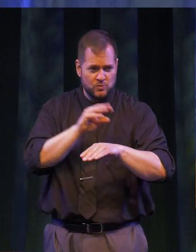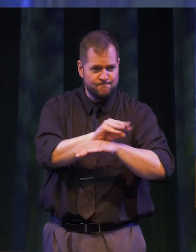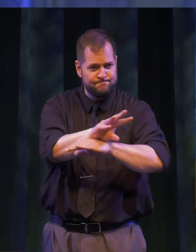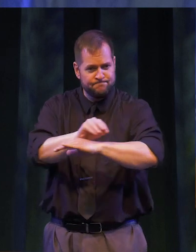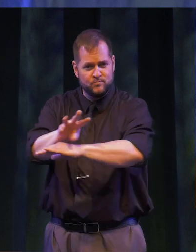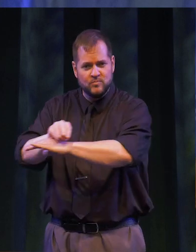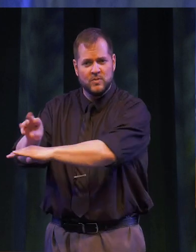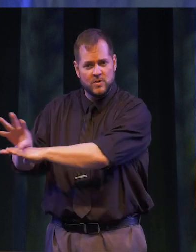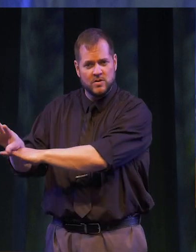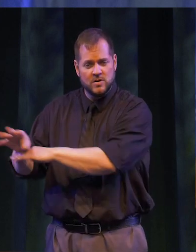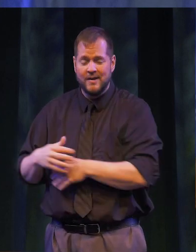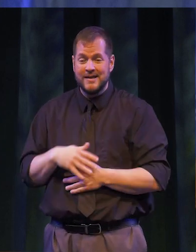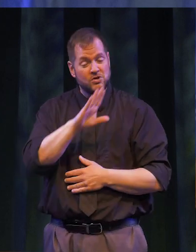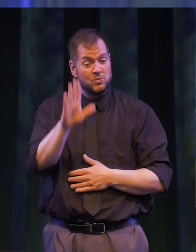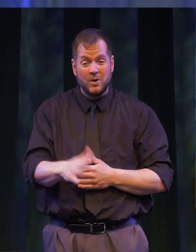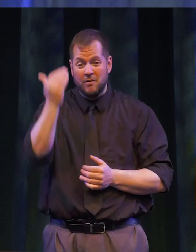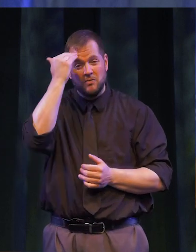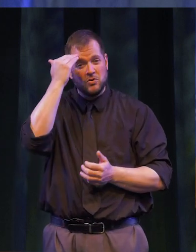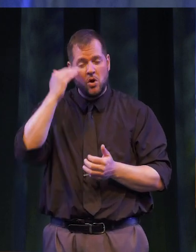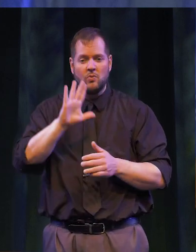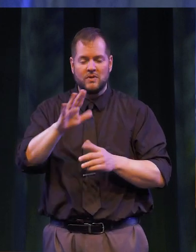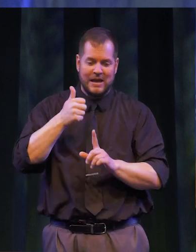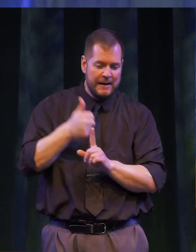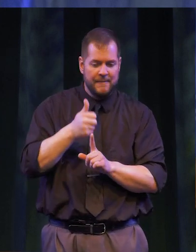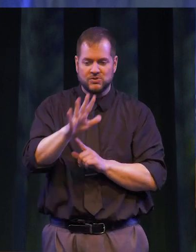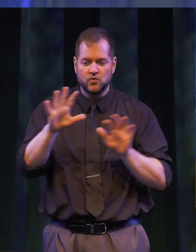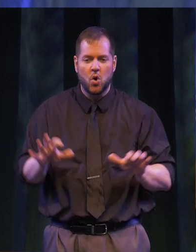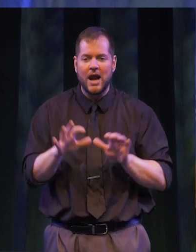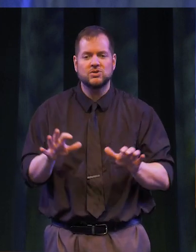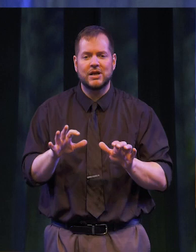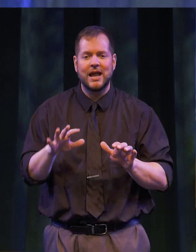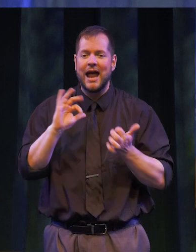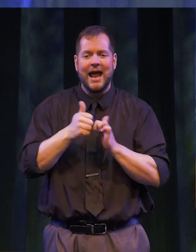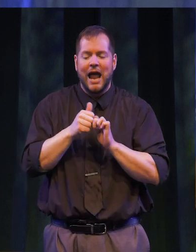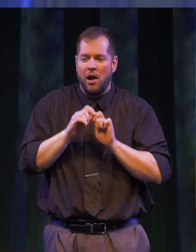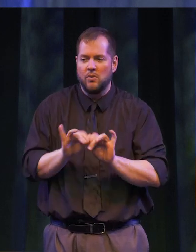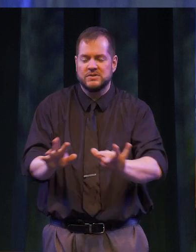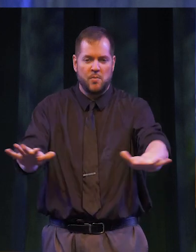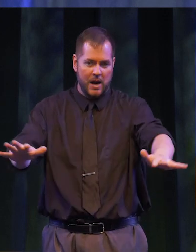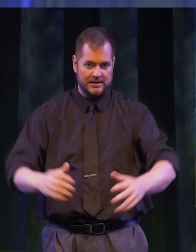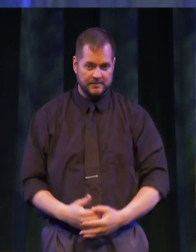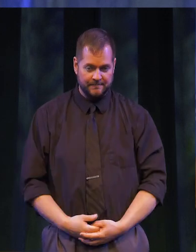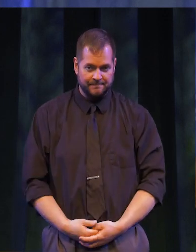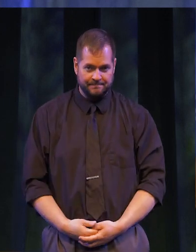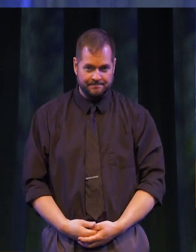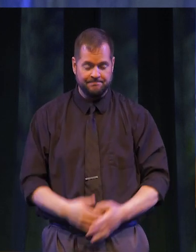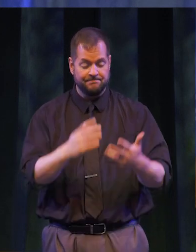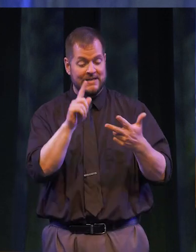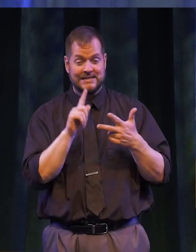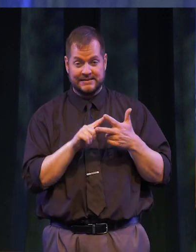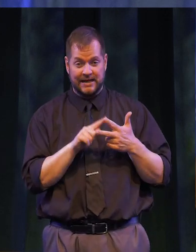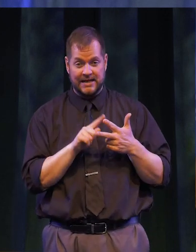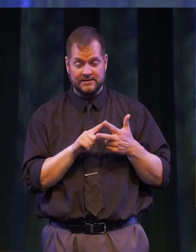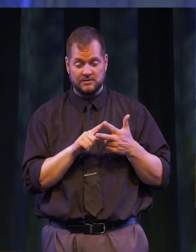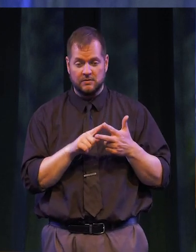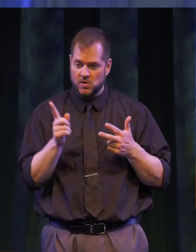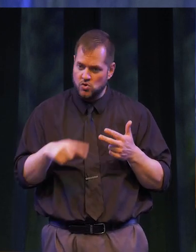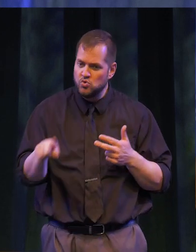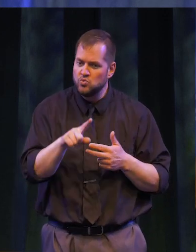this. You never know how far the impact of your actions will spread. SECOND: YOU ARE